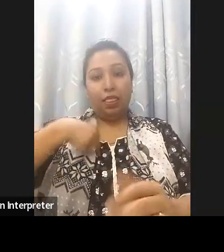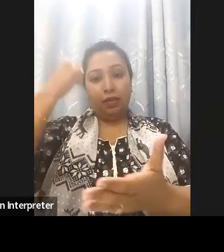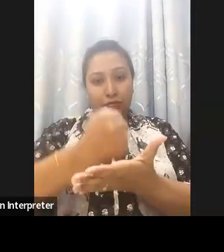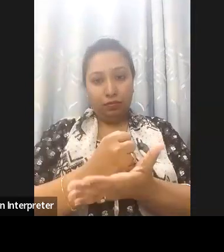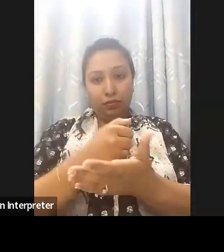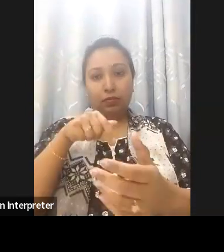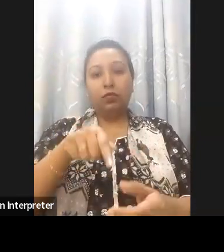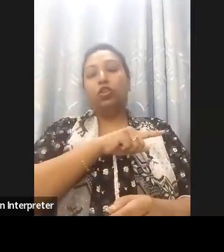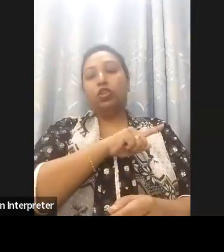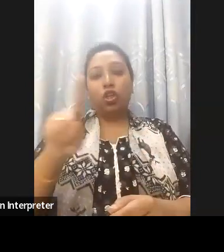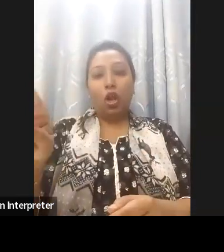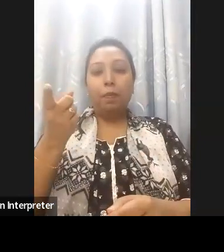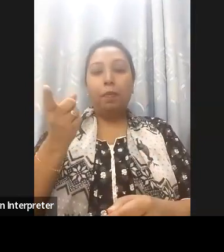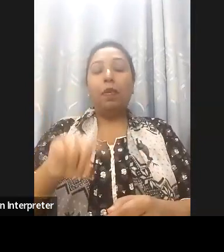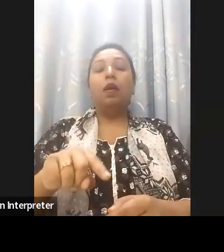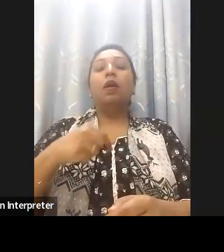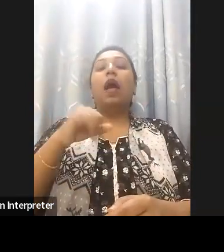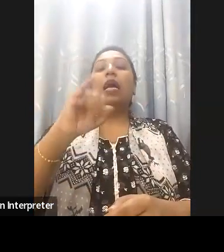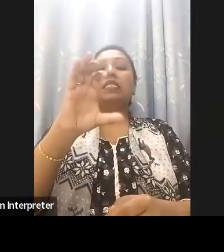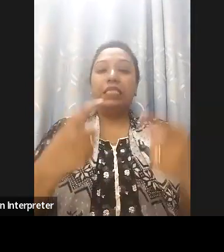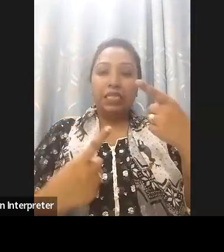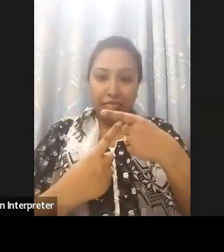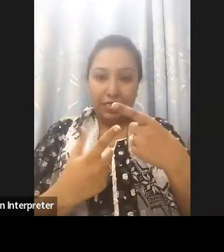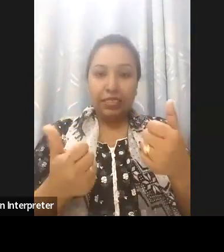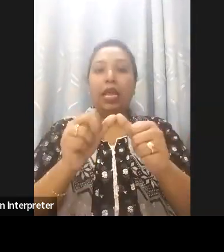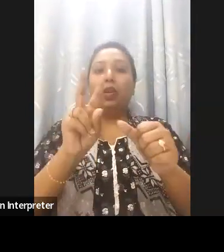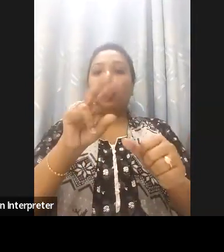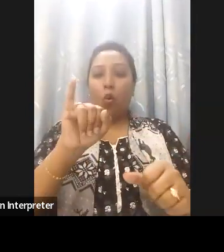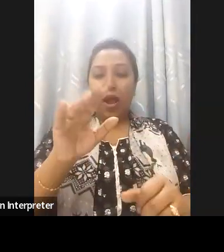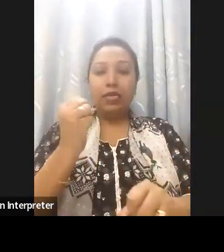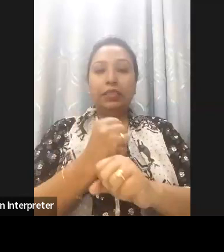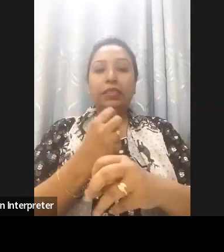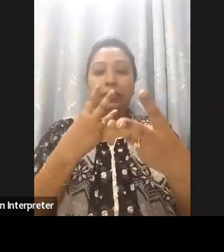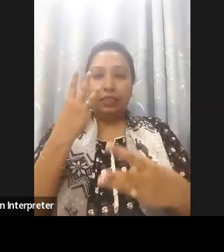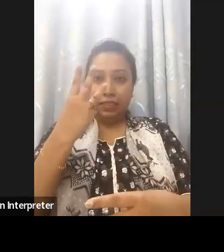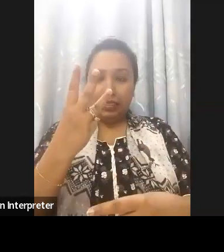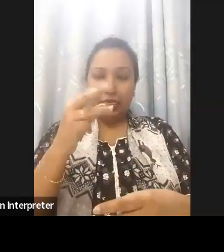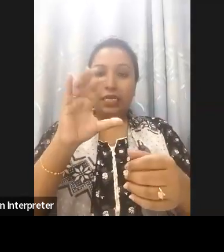Professionals, without your invaluable support this webinar on the importance of digital inclusion for